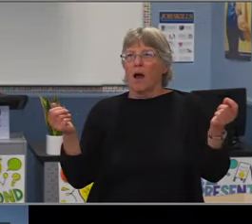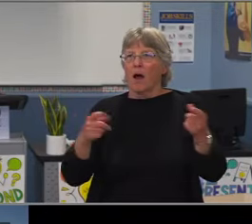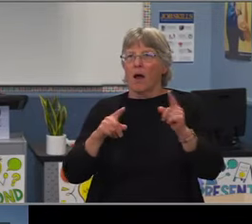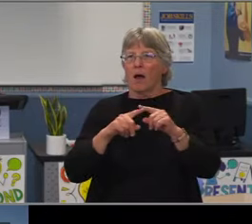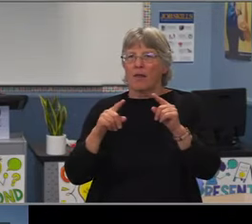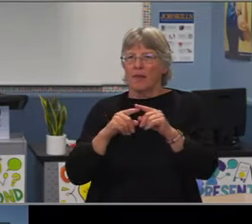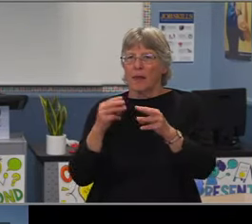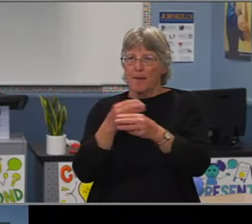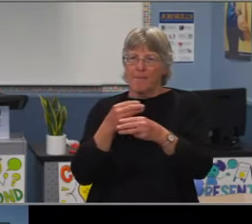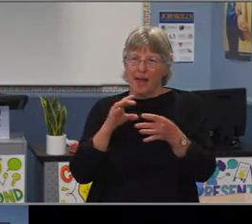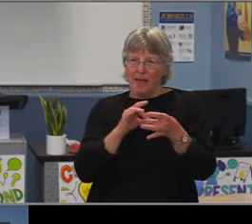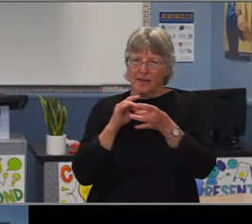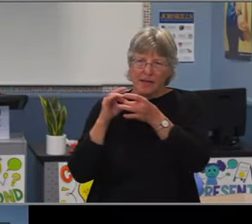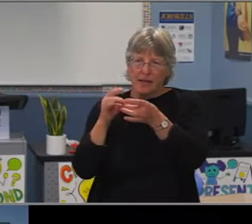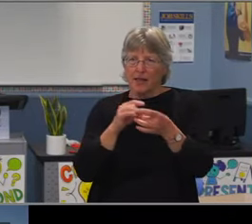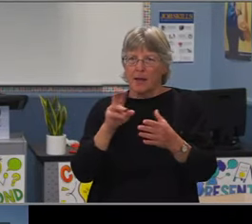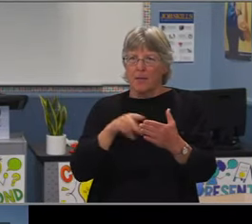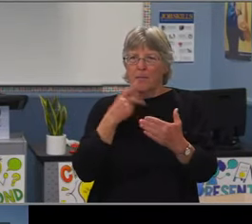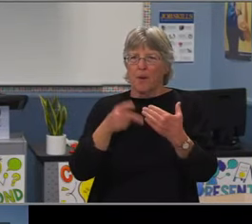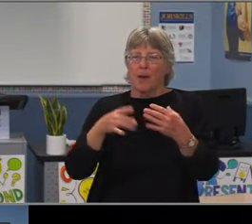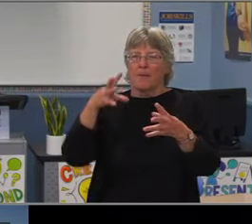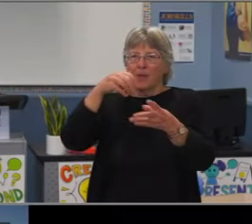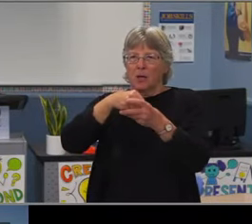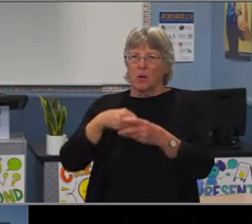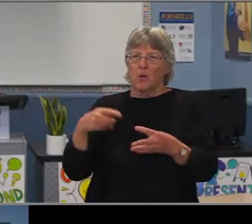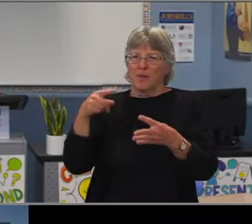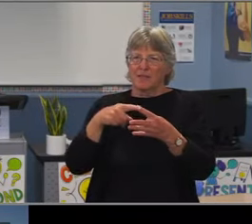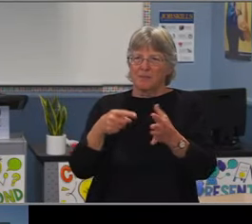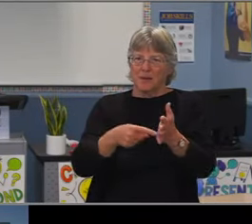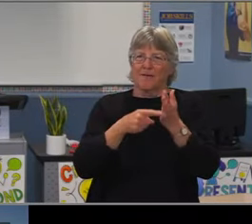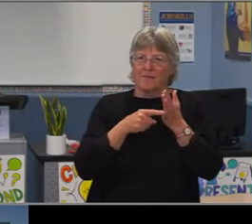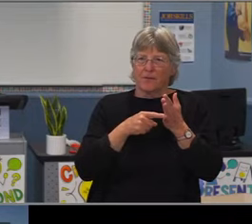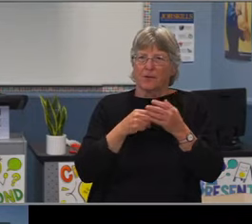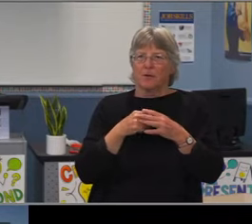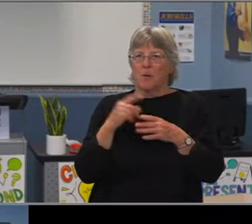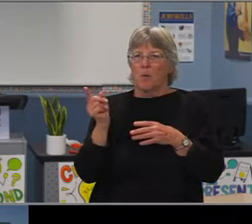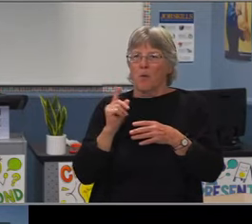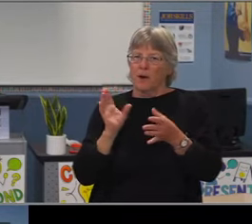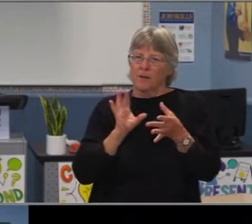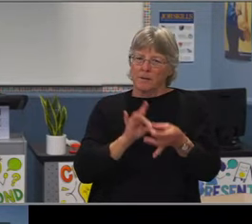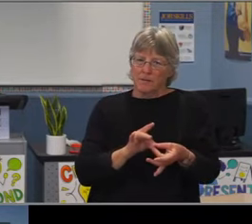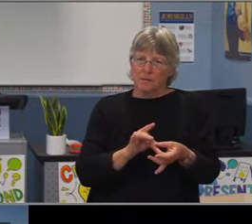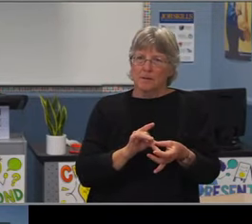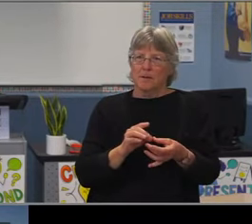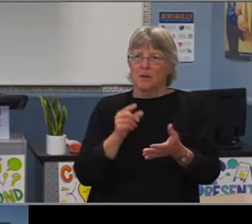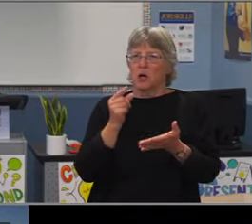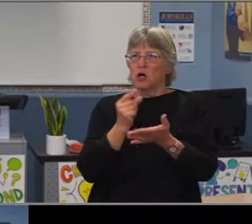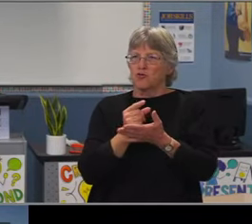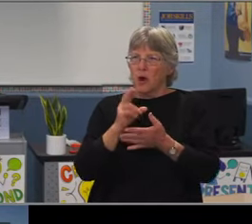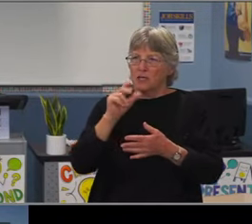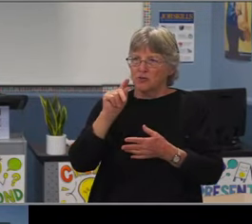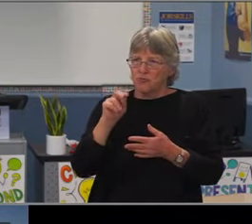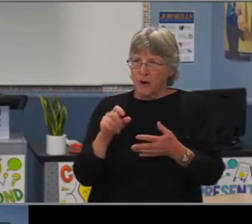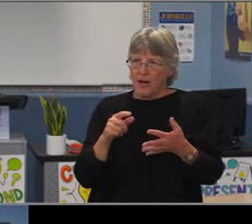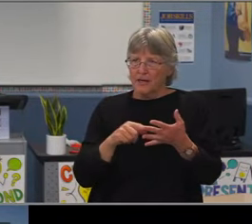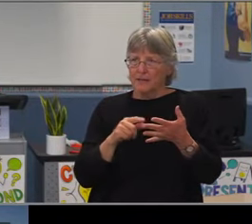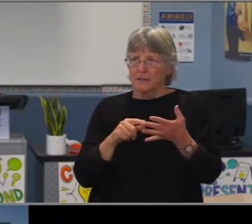and everything that you've done to put forward for all of us in order to make things better for our students. Thank you.